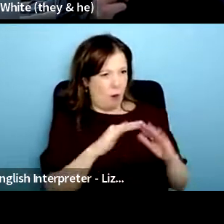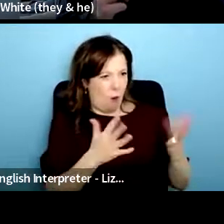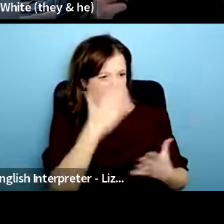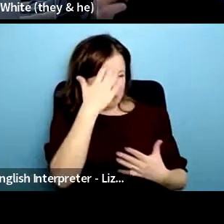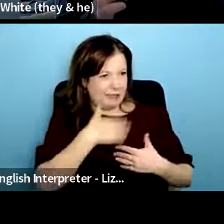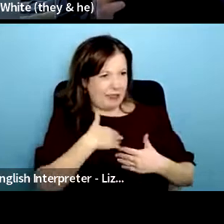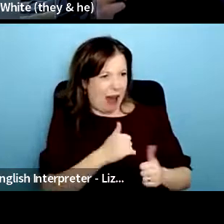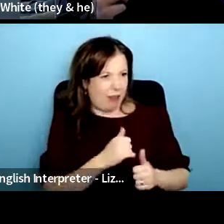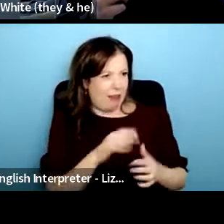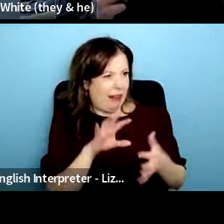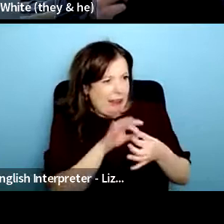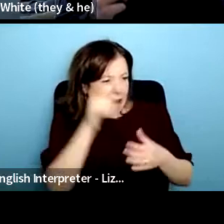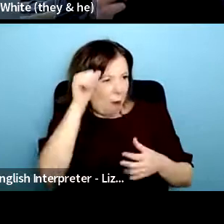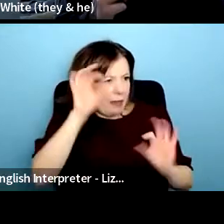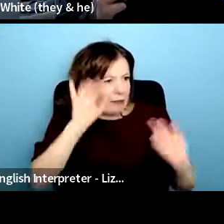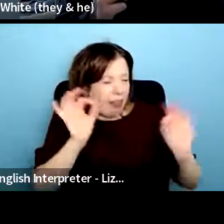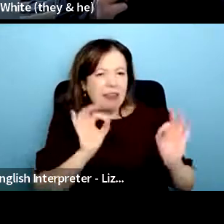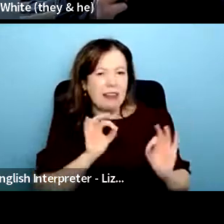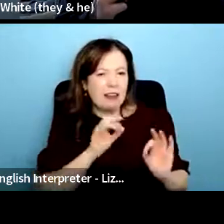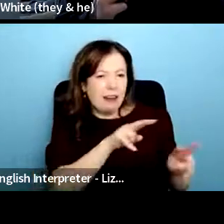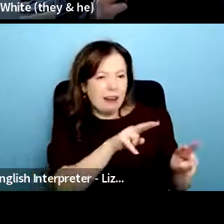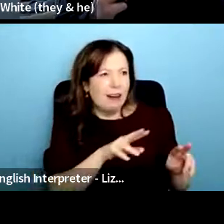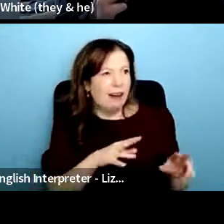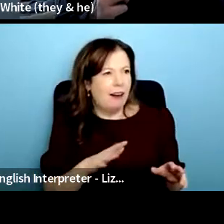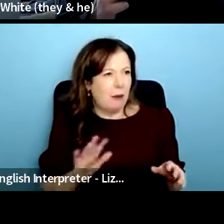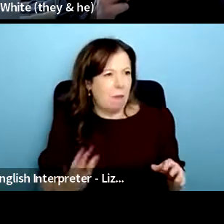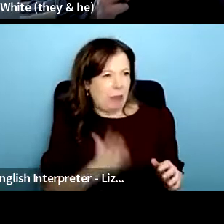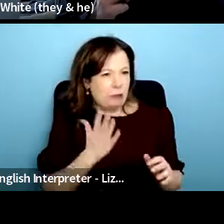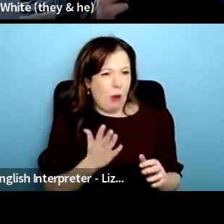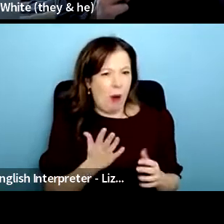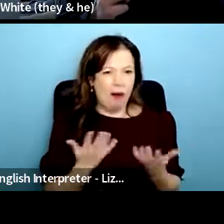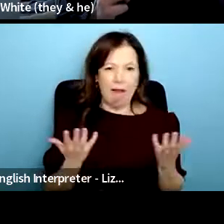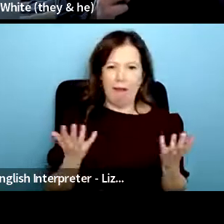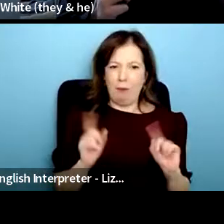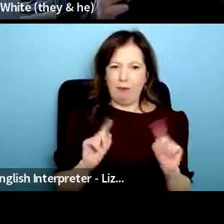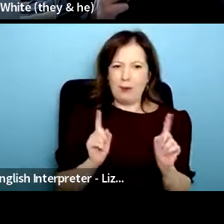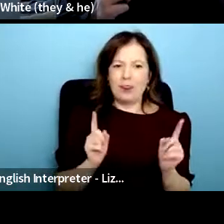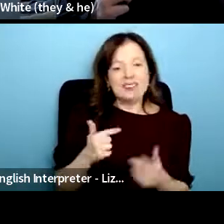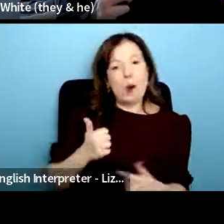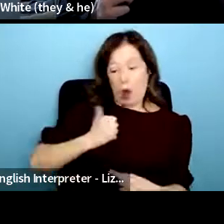so actually sometimes just challenging those assumptions that we can actually we can you